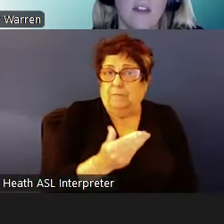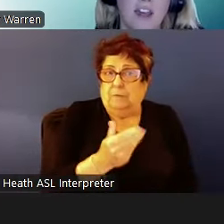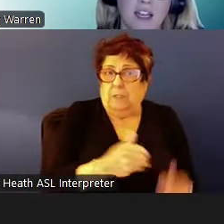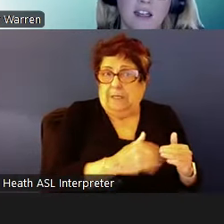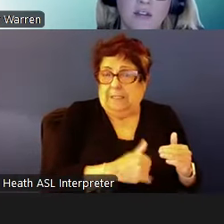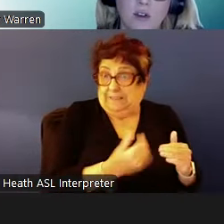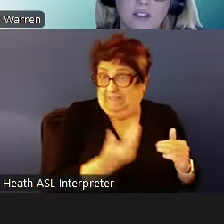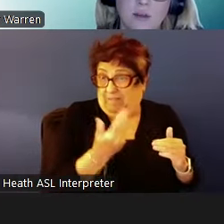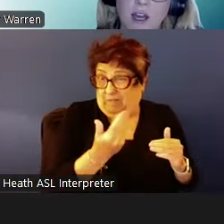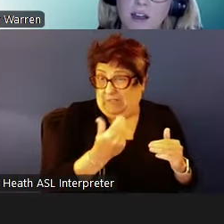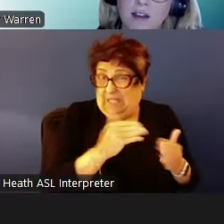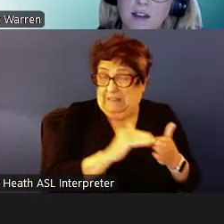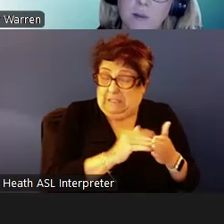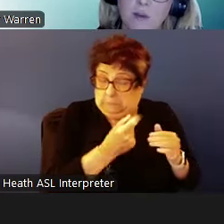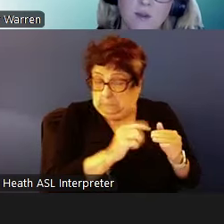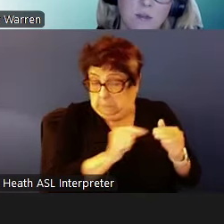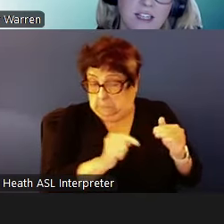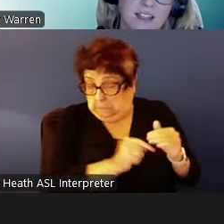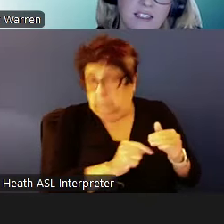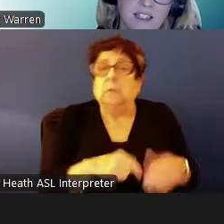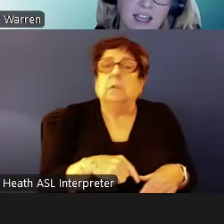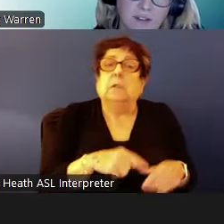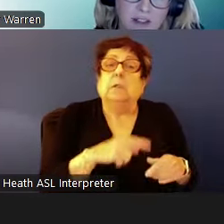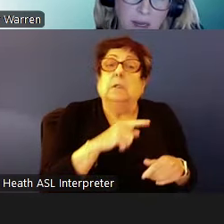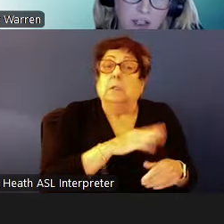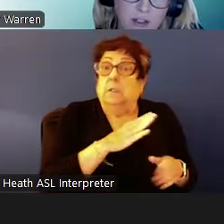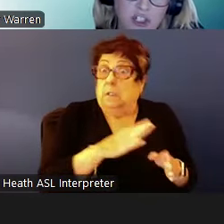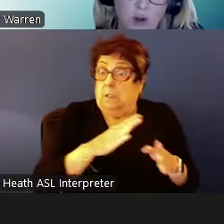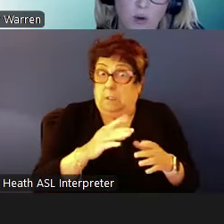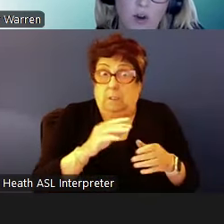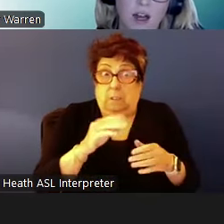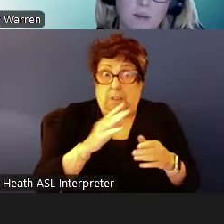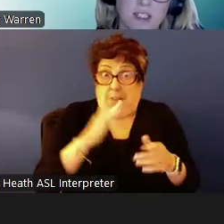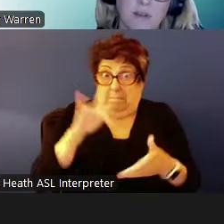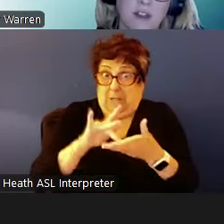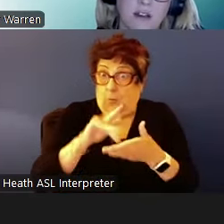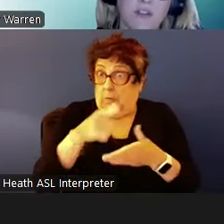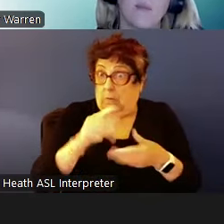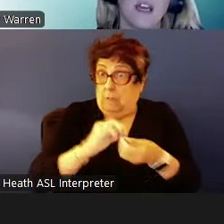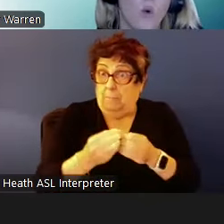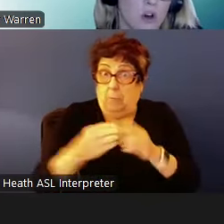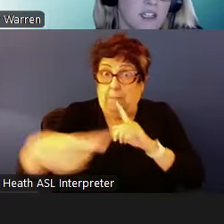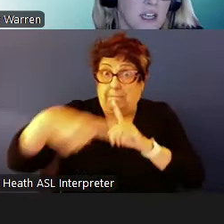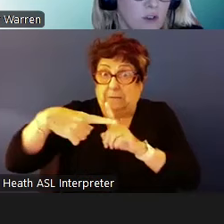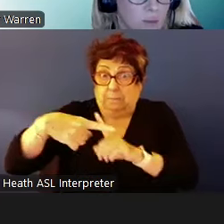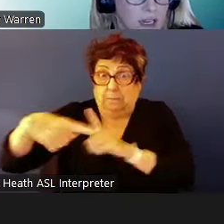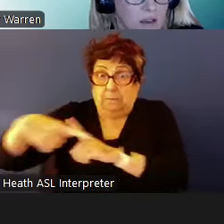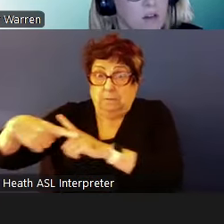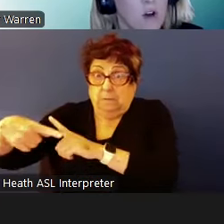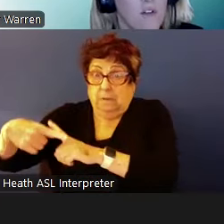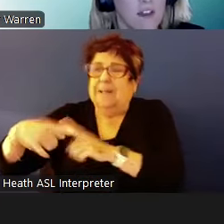and then the numbers with the plus signs in the middle show the big awards we have made over the